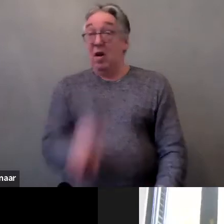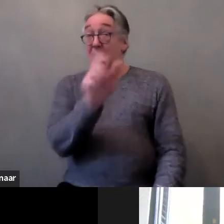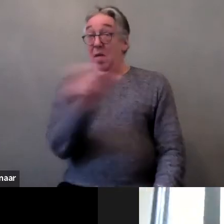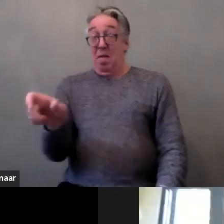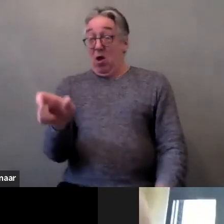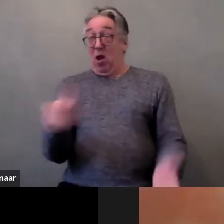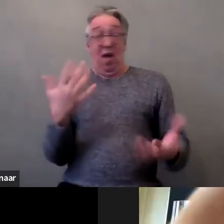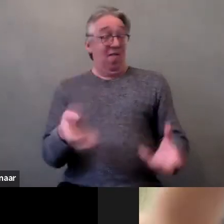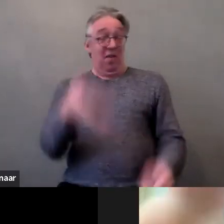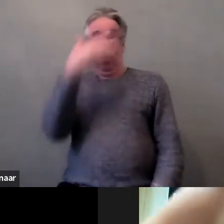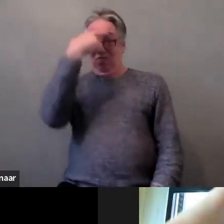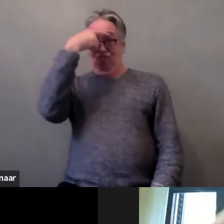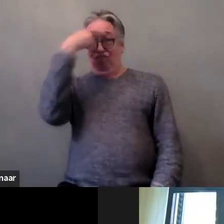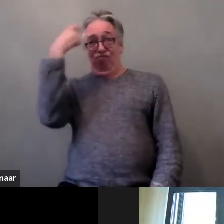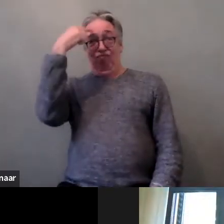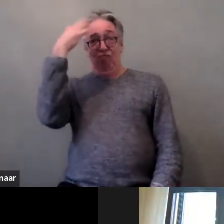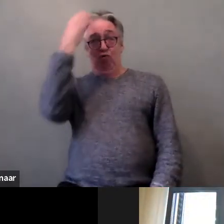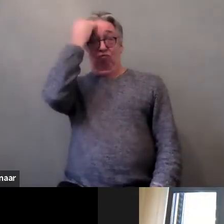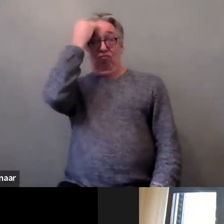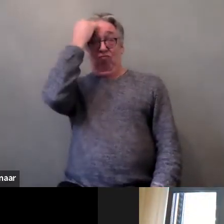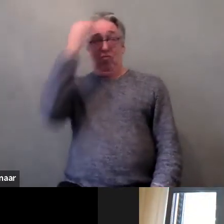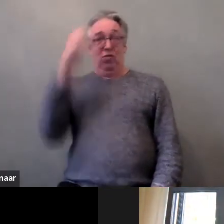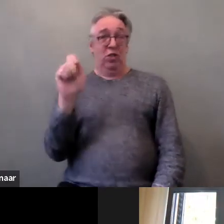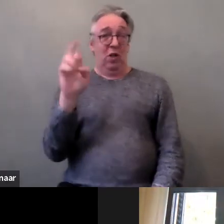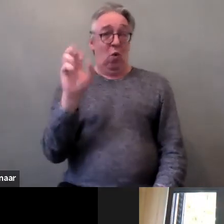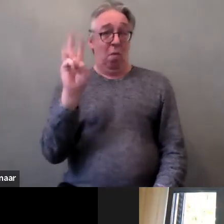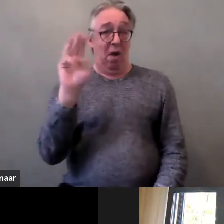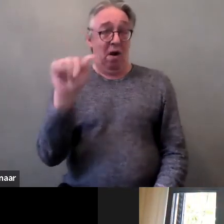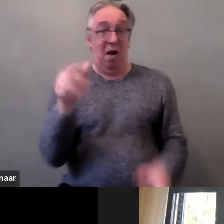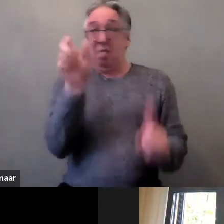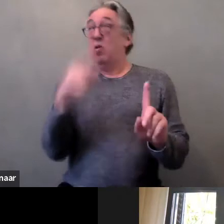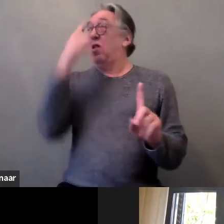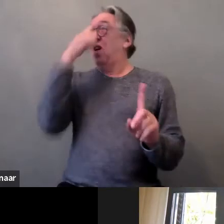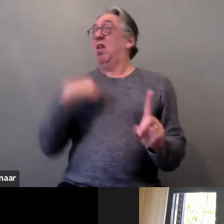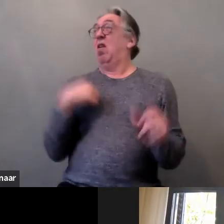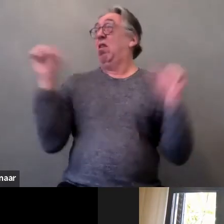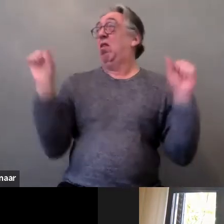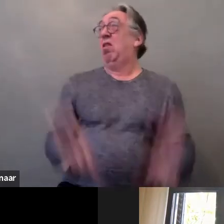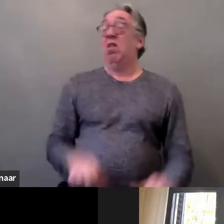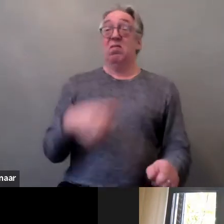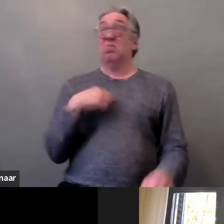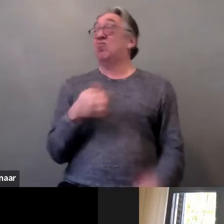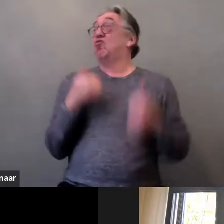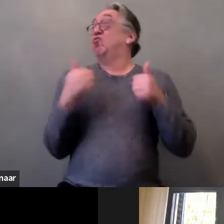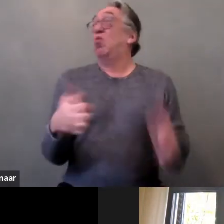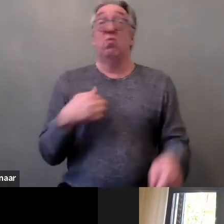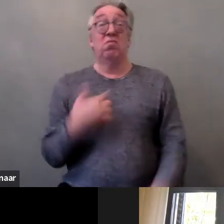few changes, people think they're not enough, not good enough, they're not allowed to have anything good.